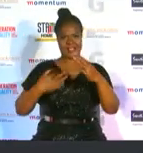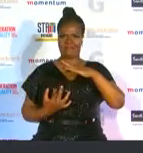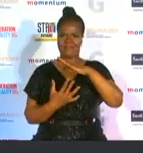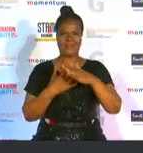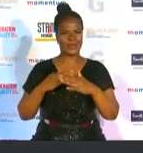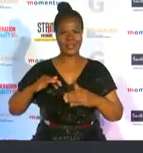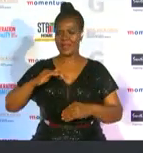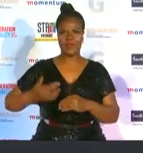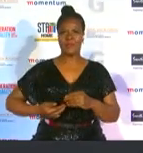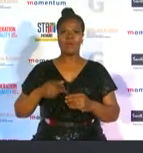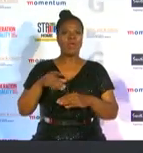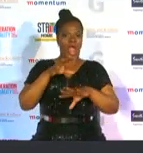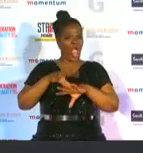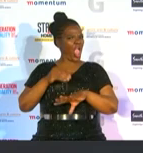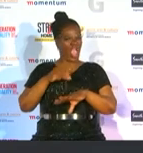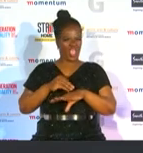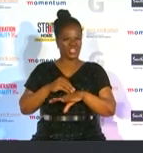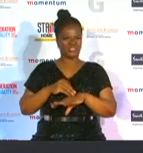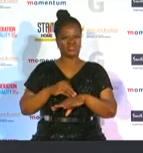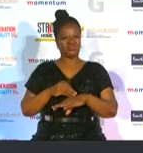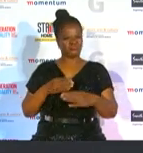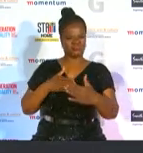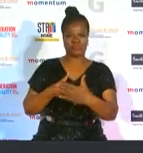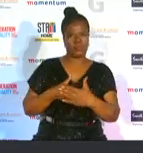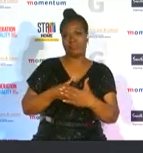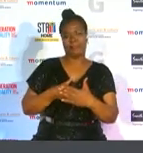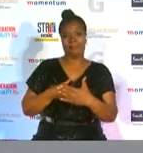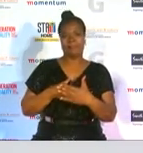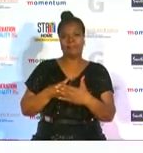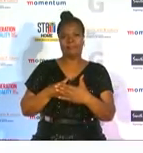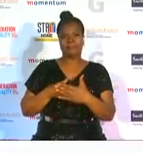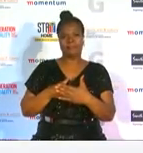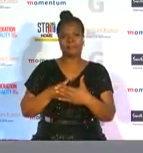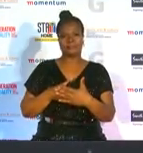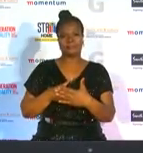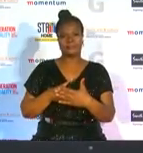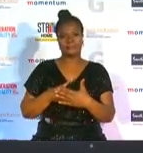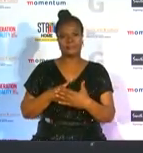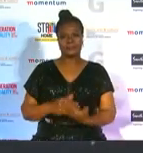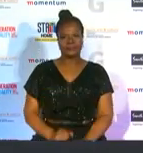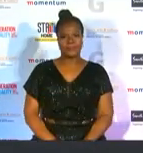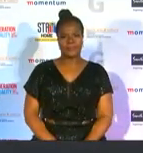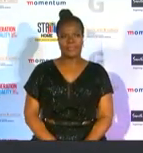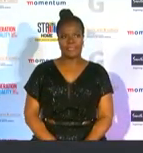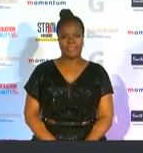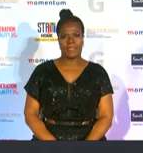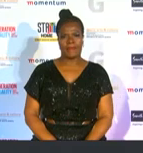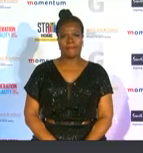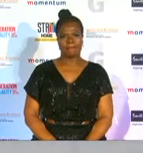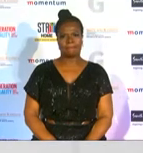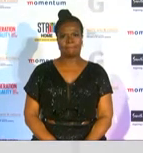age to deter her in her pursuit of her dreams